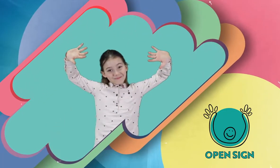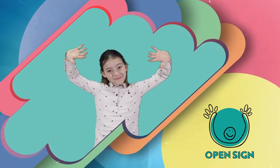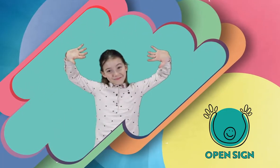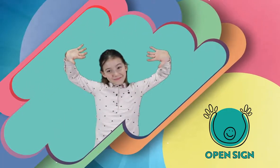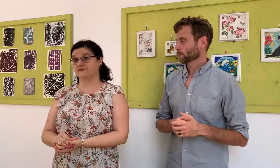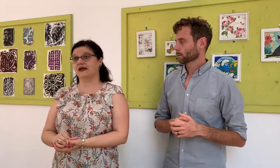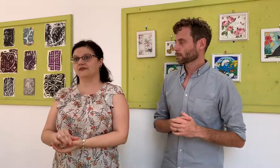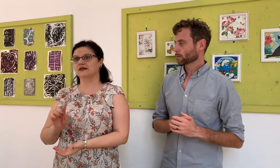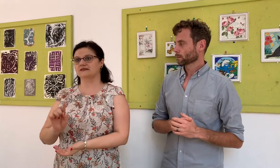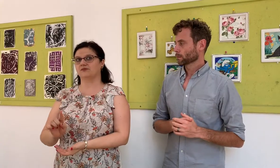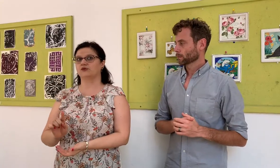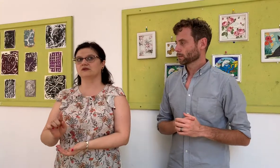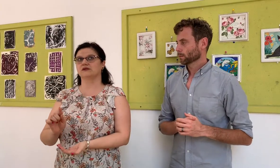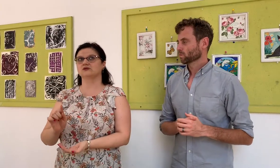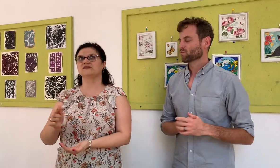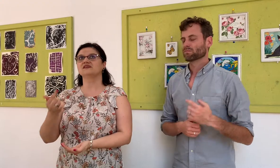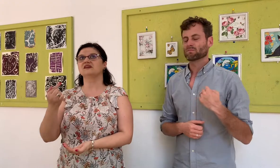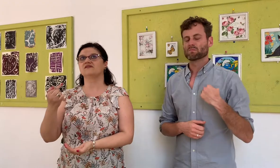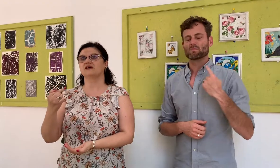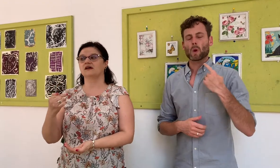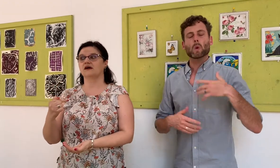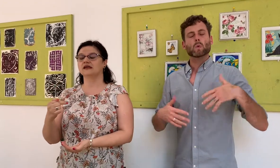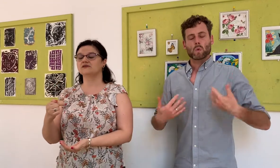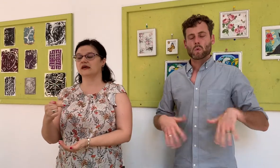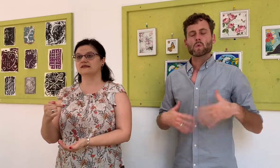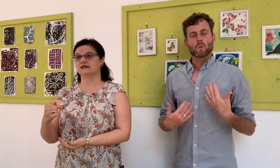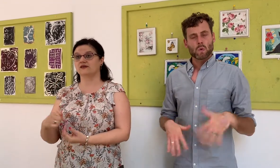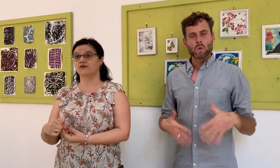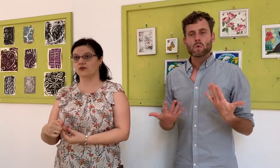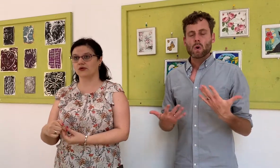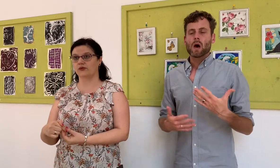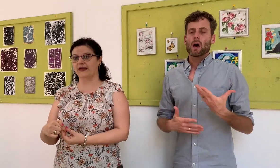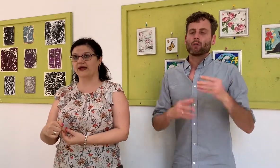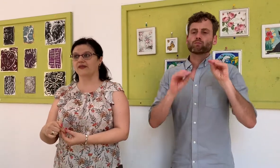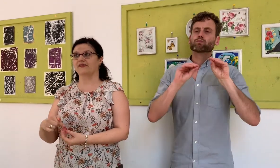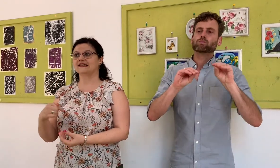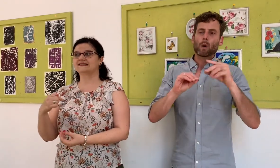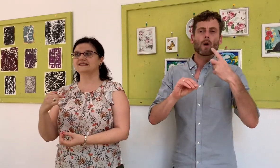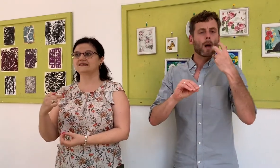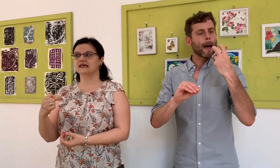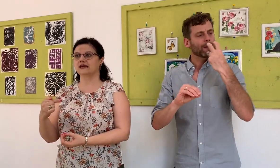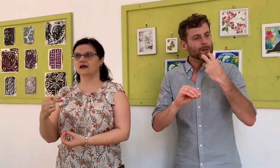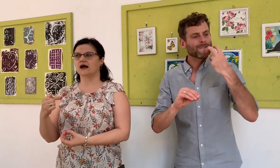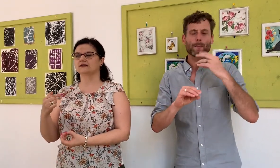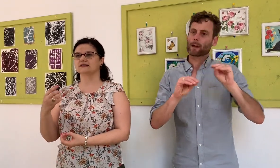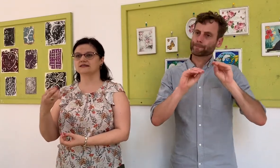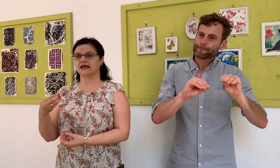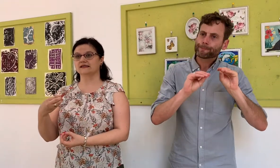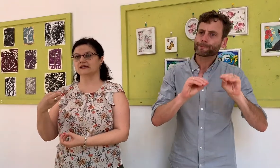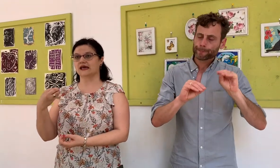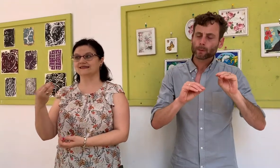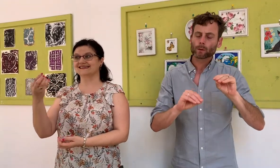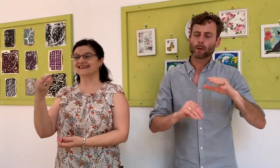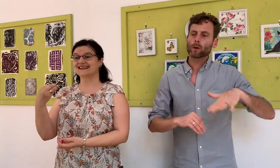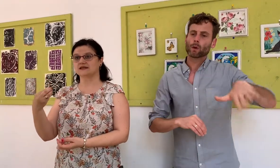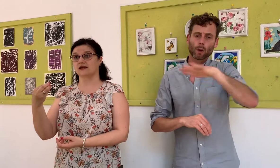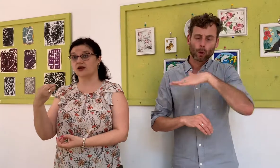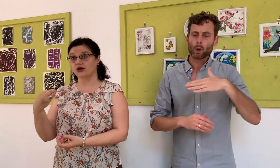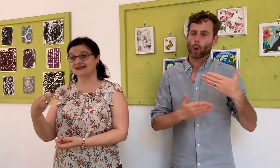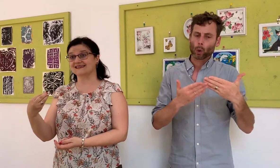I think its important because even if they are educated in a vocal way, they still understand and get a lot